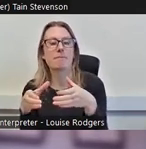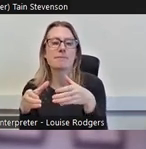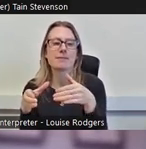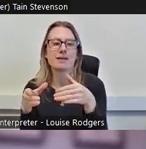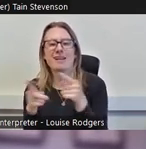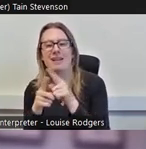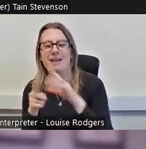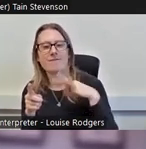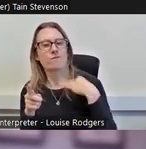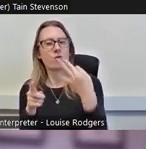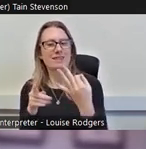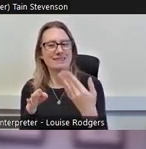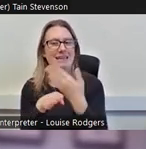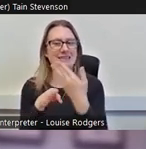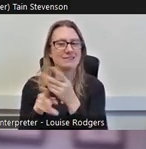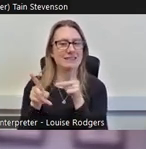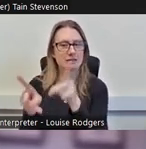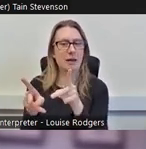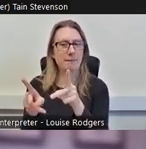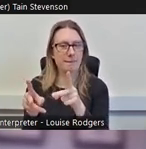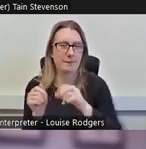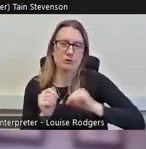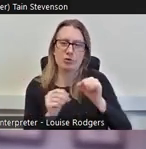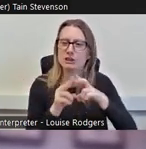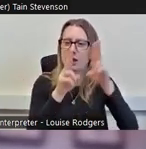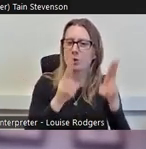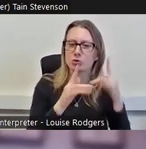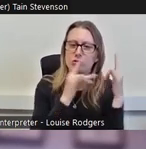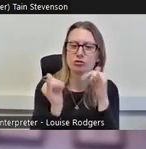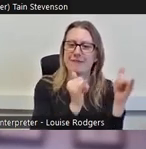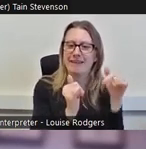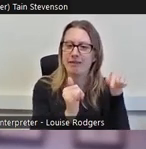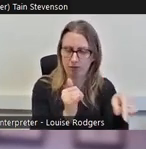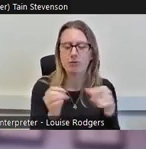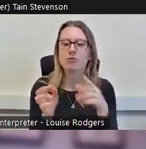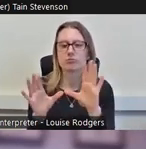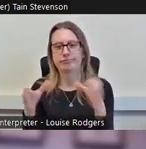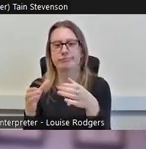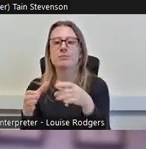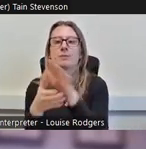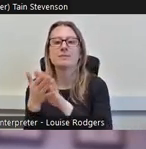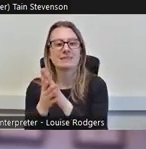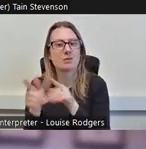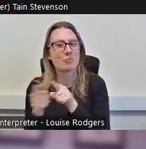activity type in the Scottish Household Survey and that’s where most of our data on volunteering